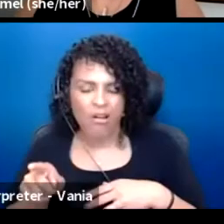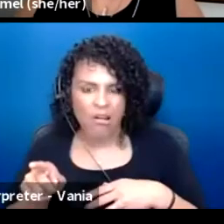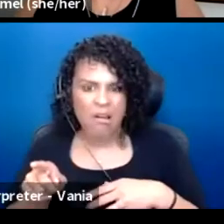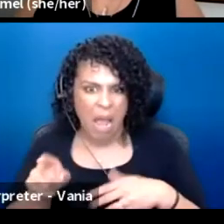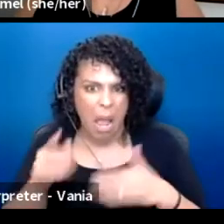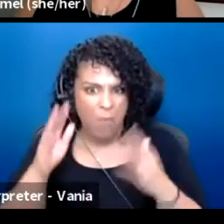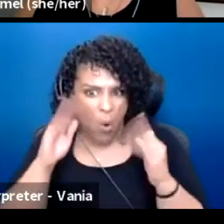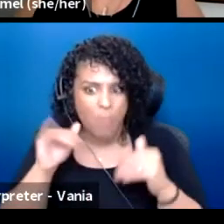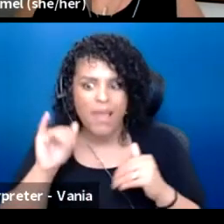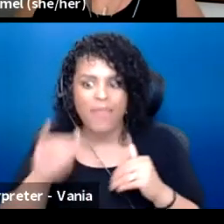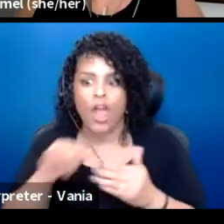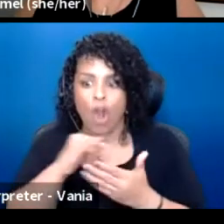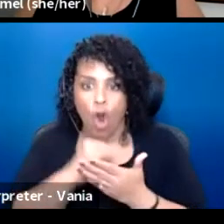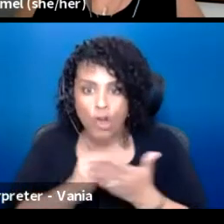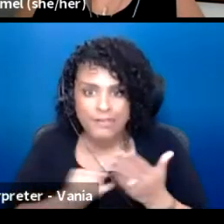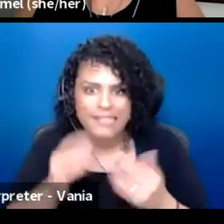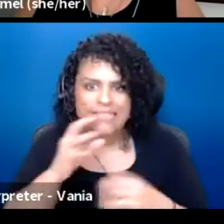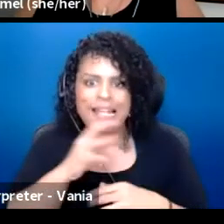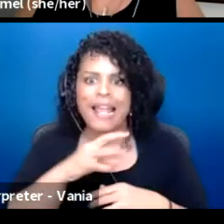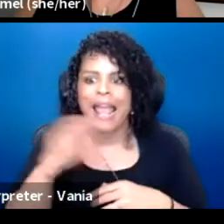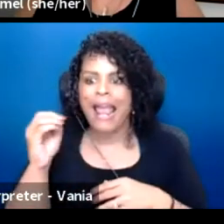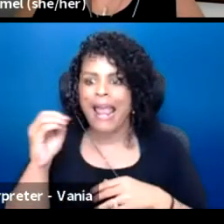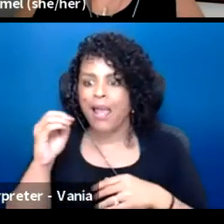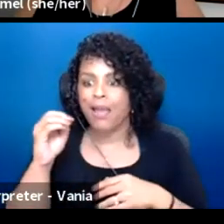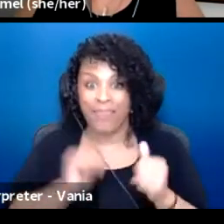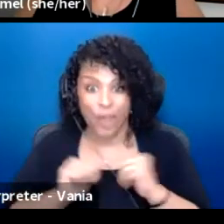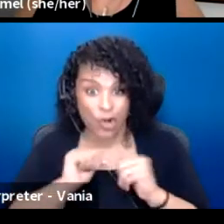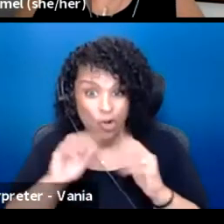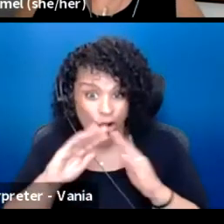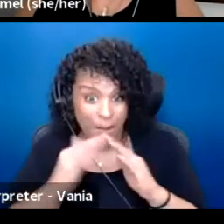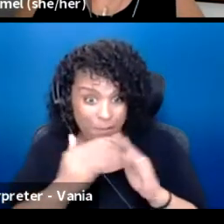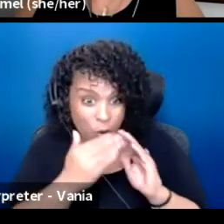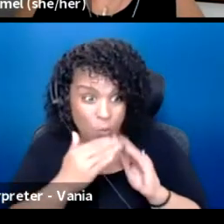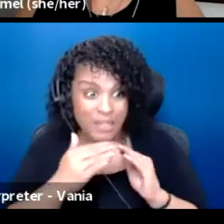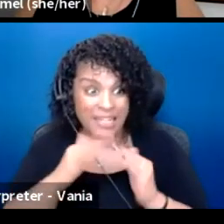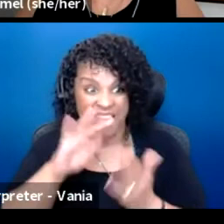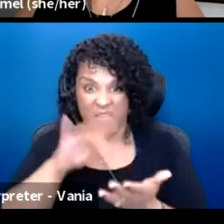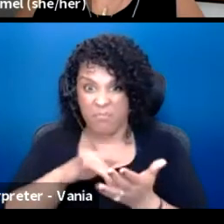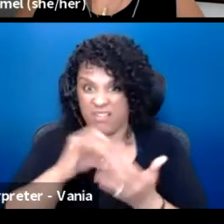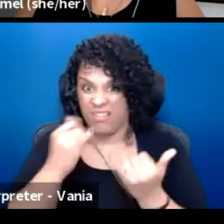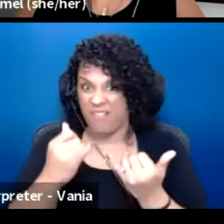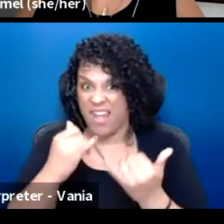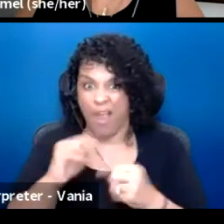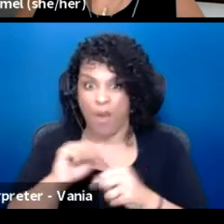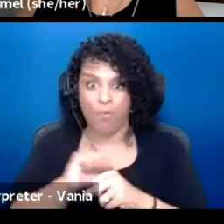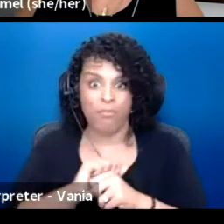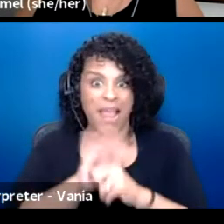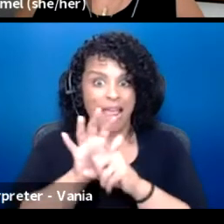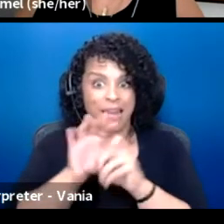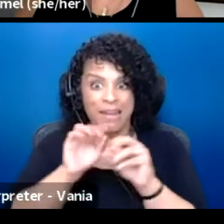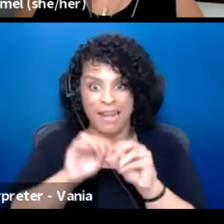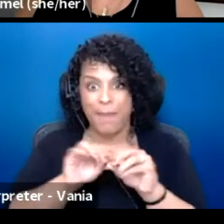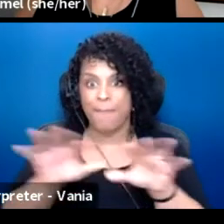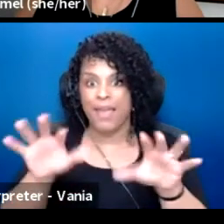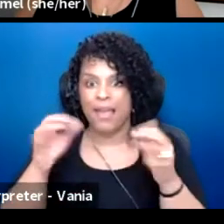and theater community does now in the midst of the COVID pandemic is to come up